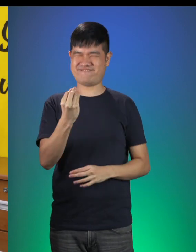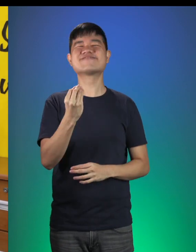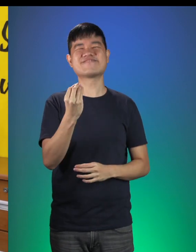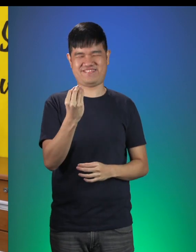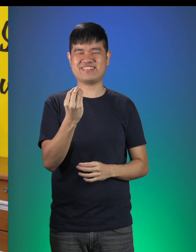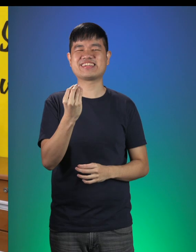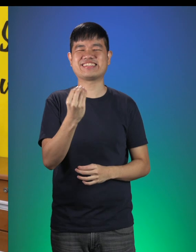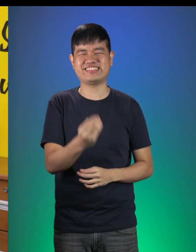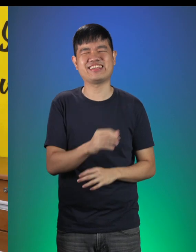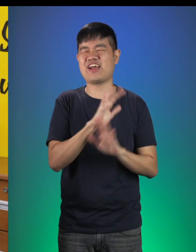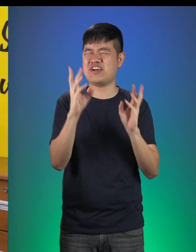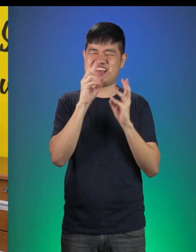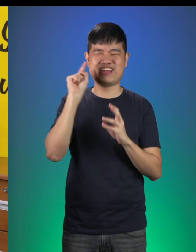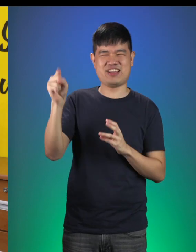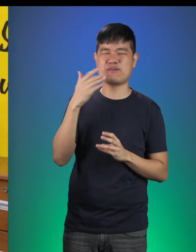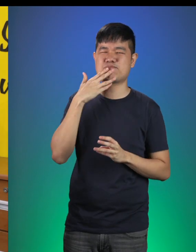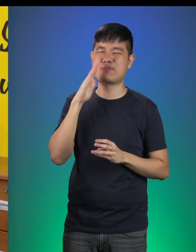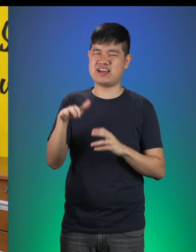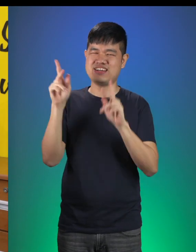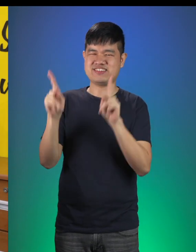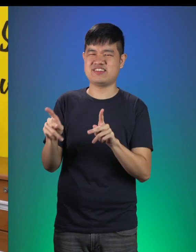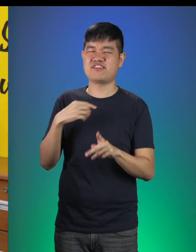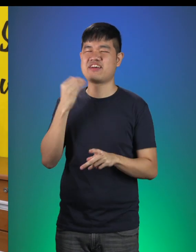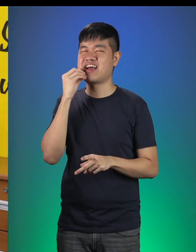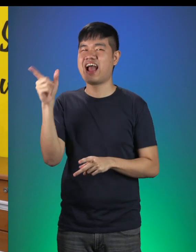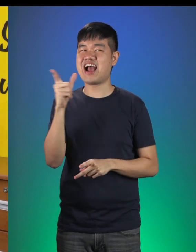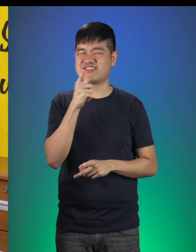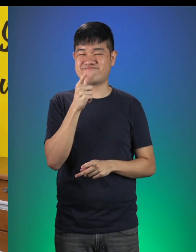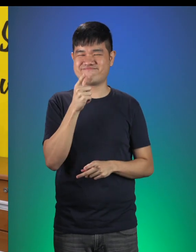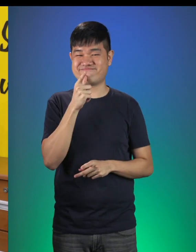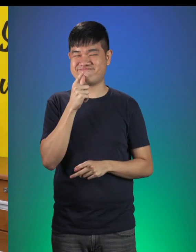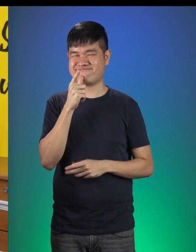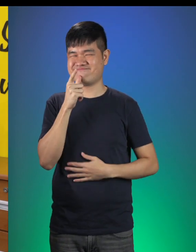Oh don’t worry about the Troll! I ate him for lunch!